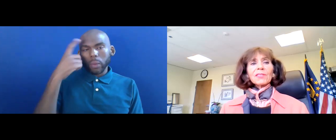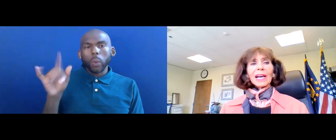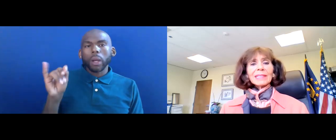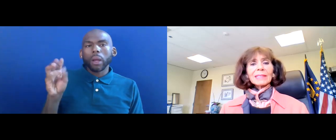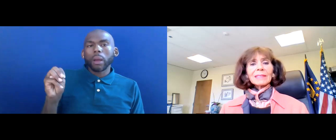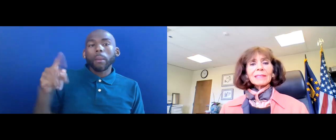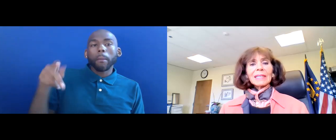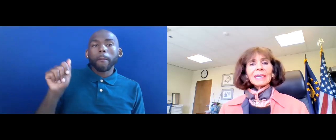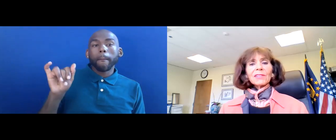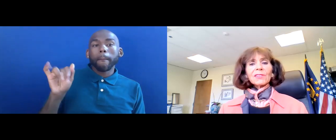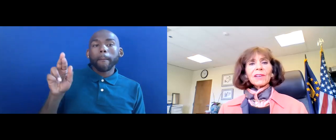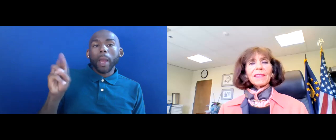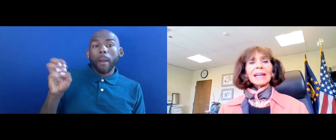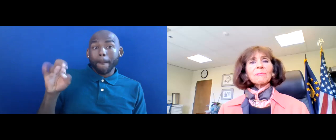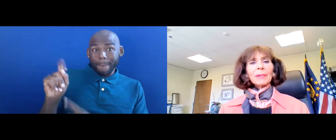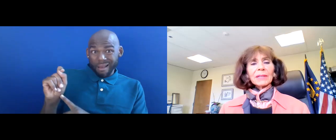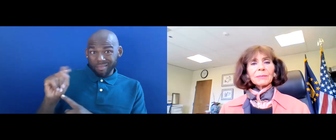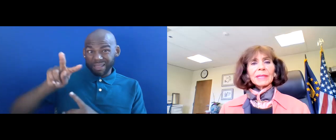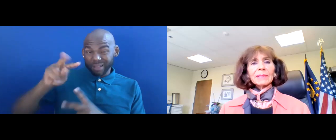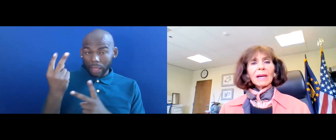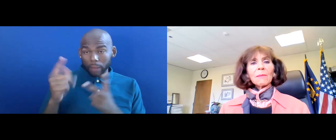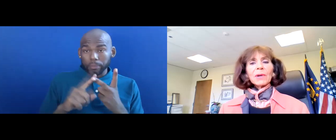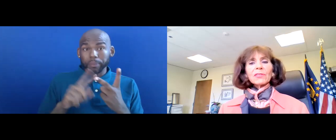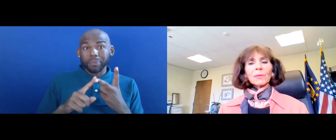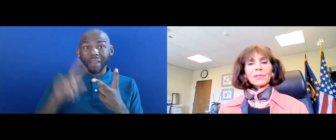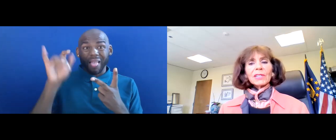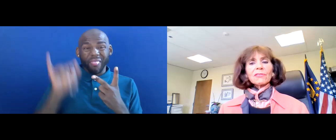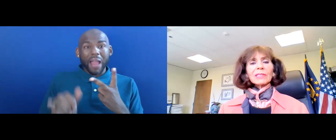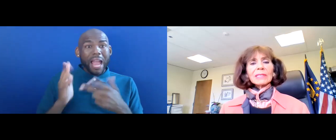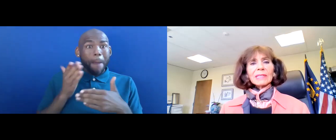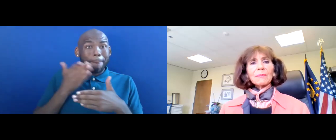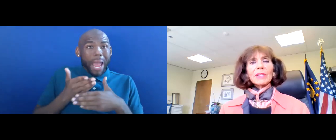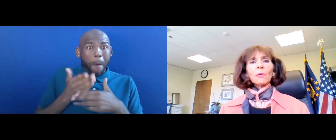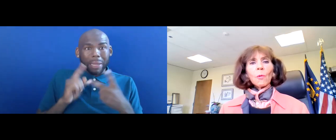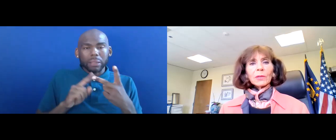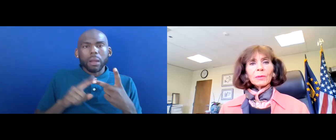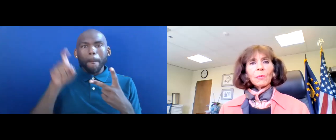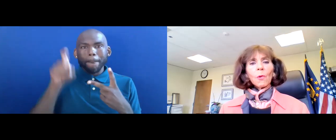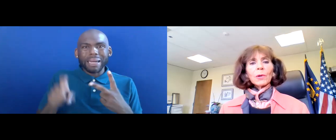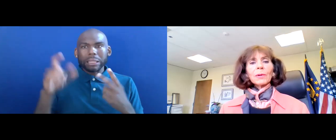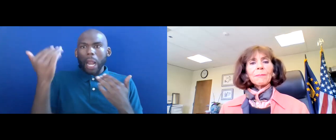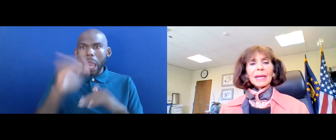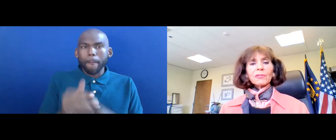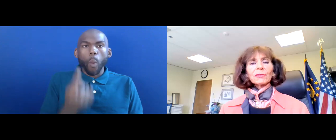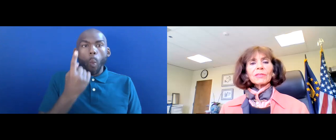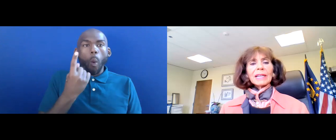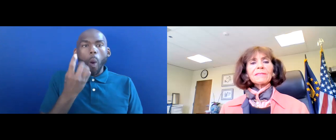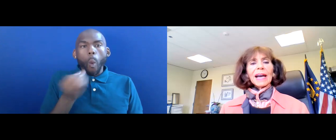THE SECOND IS THAT IMPAIRMENT MUST SUBSTANTIALLY LIMIT ONE OR MORE MAJOR LIFE